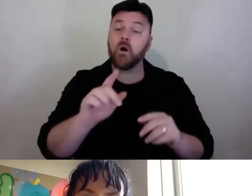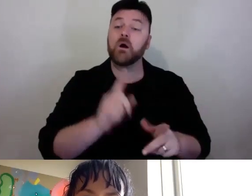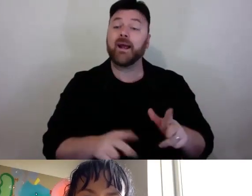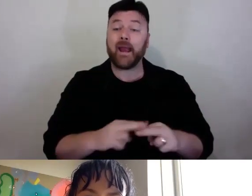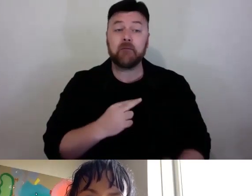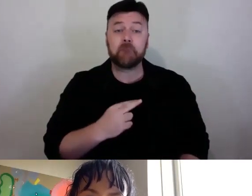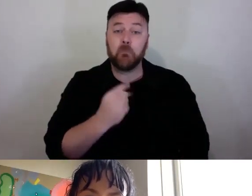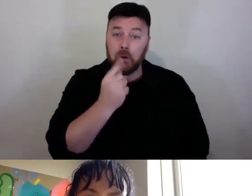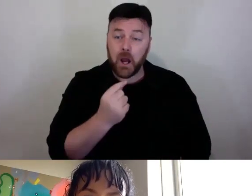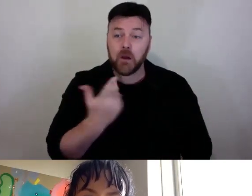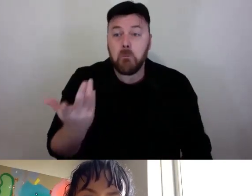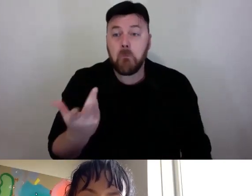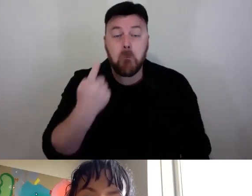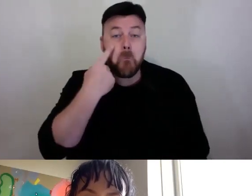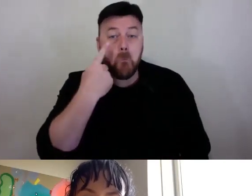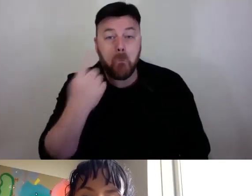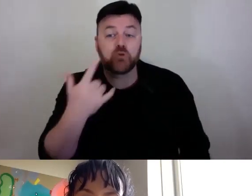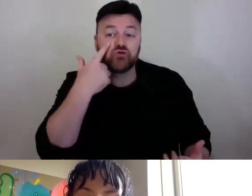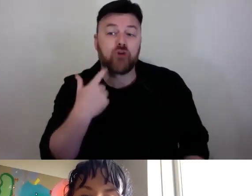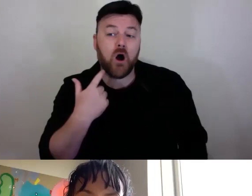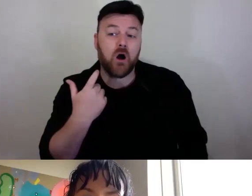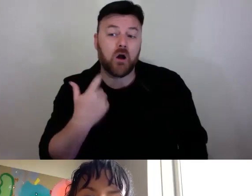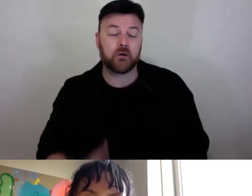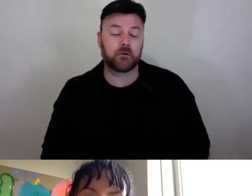We try it out to see if it works. There is